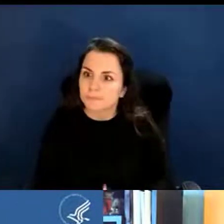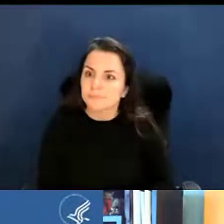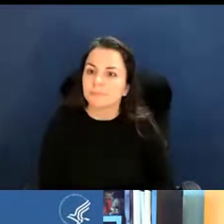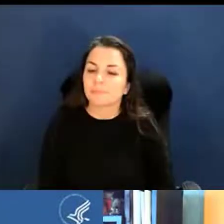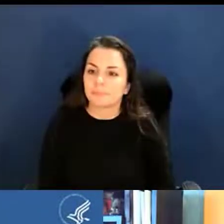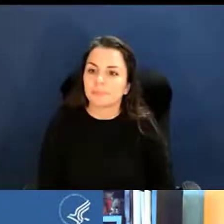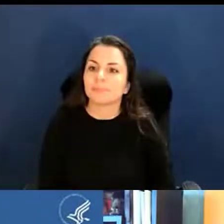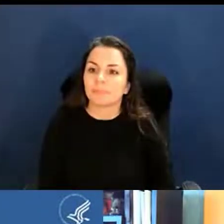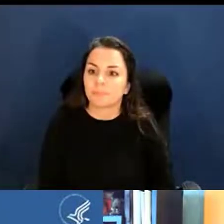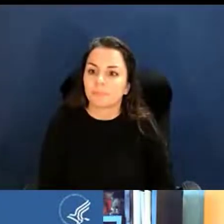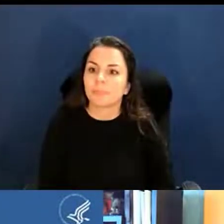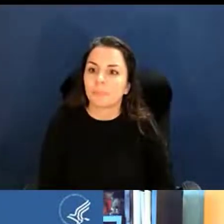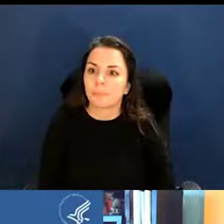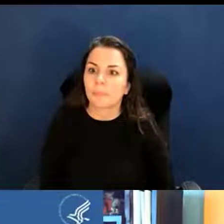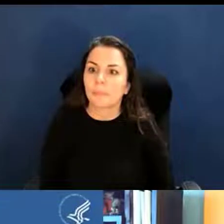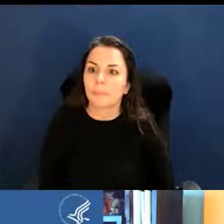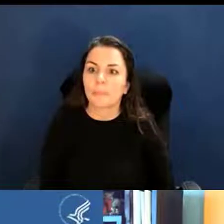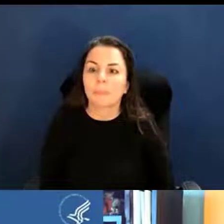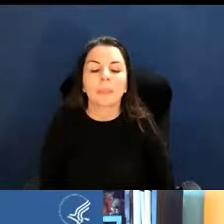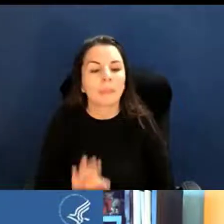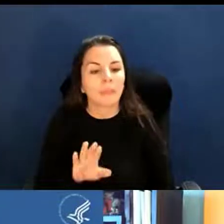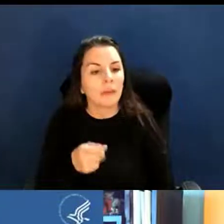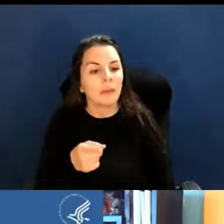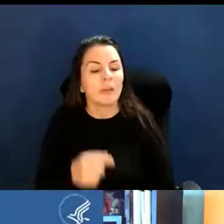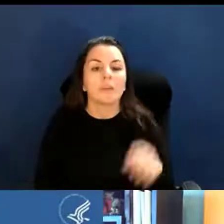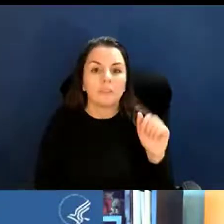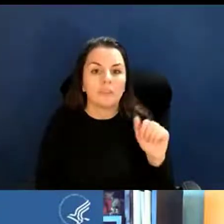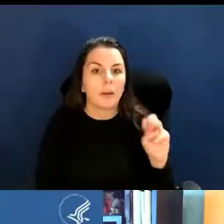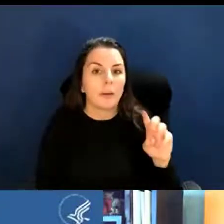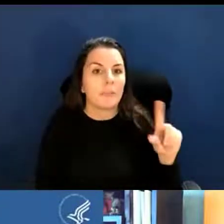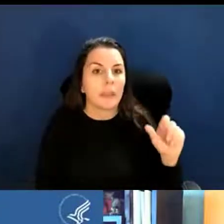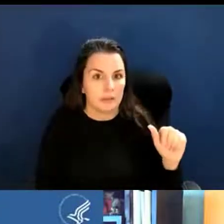Okay, so Amanda, another question I'm seeing frequently